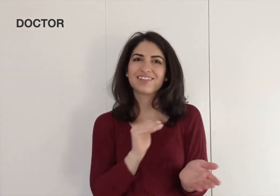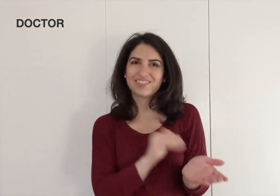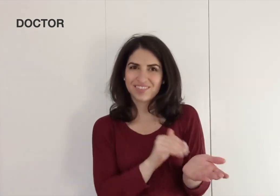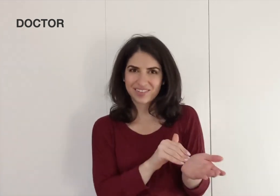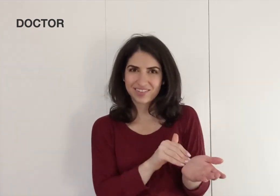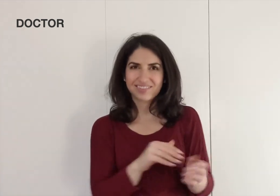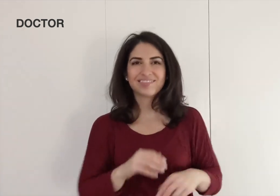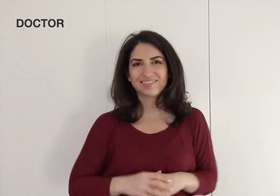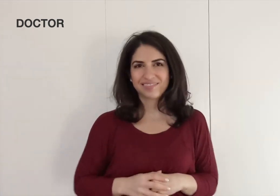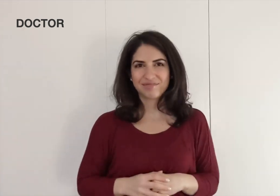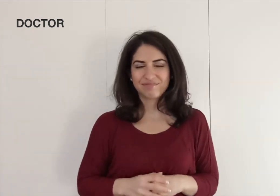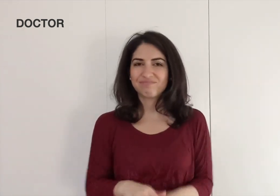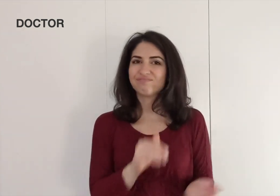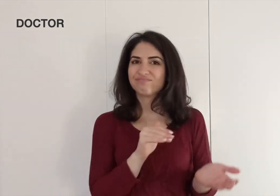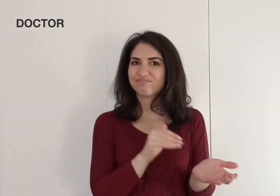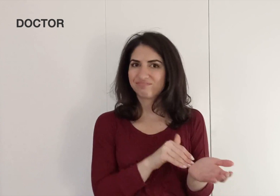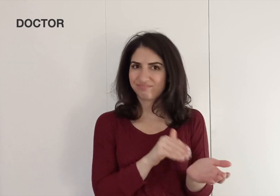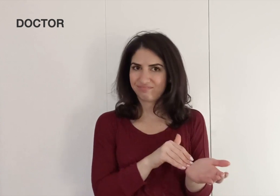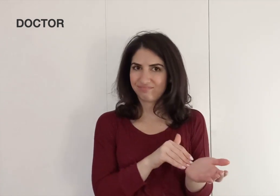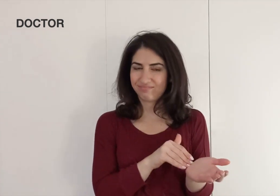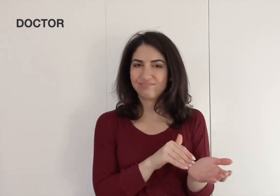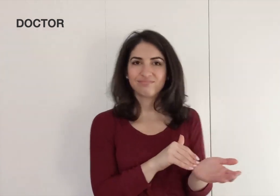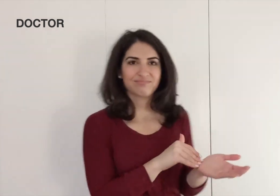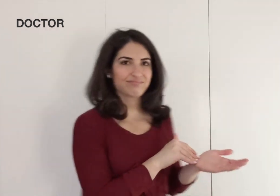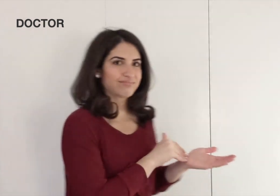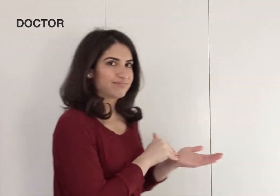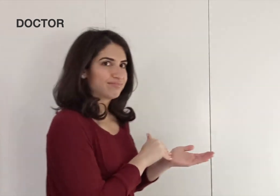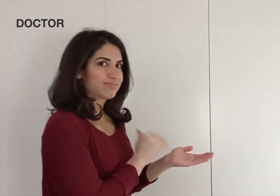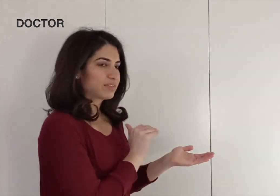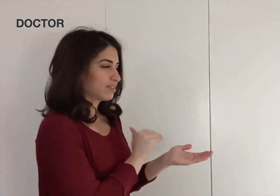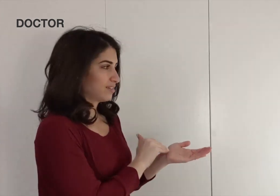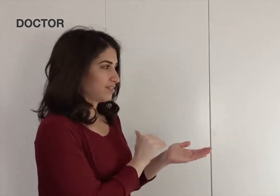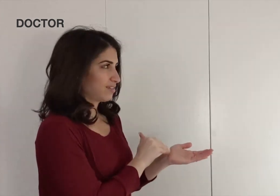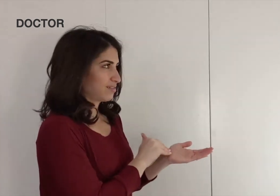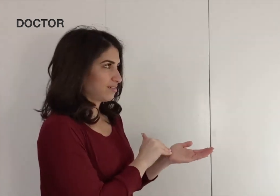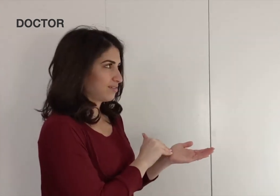DOCTOR